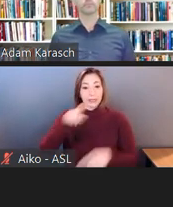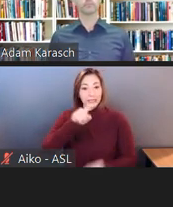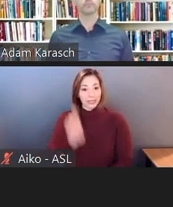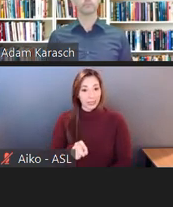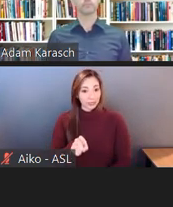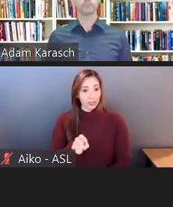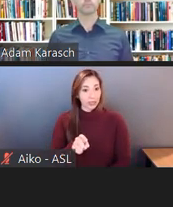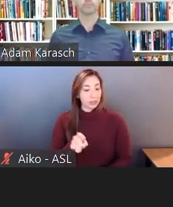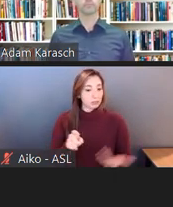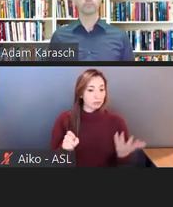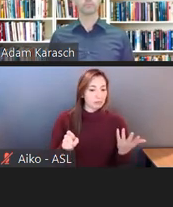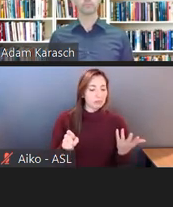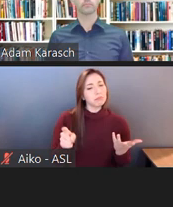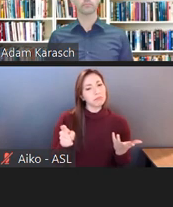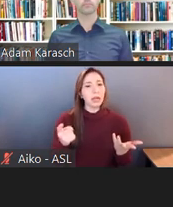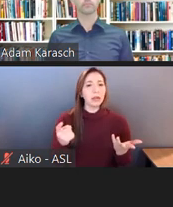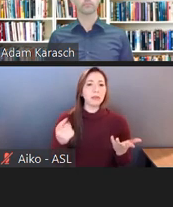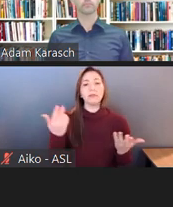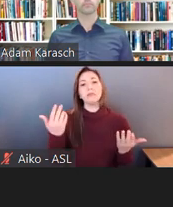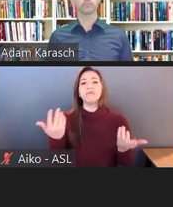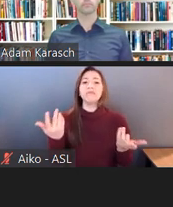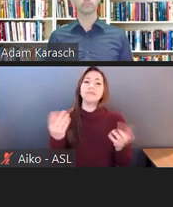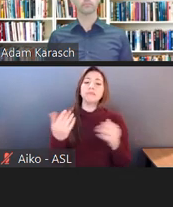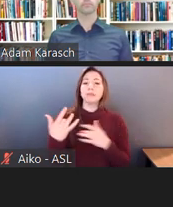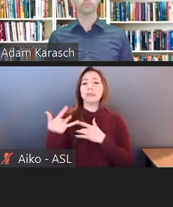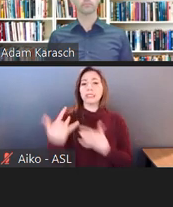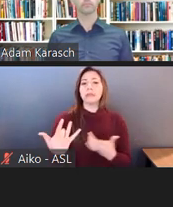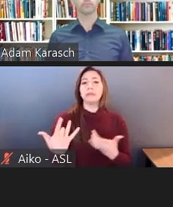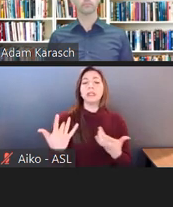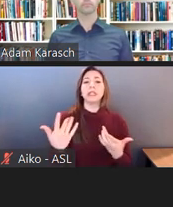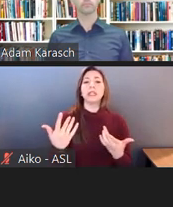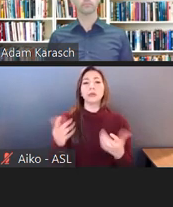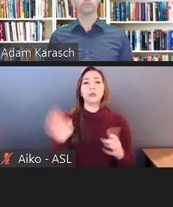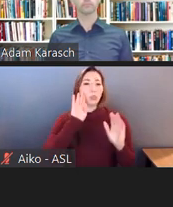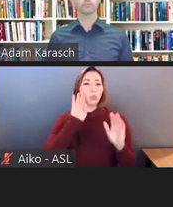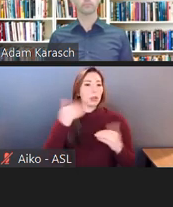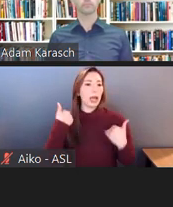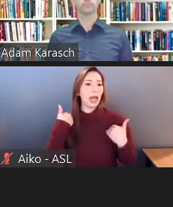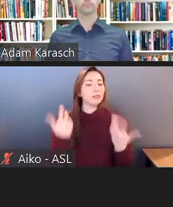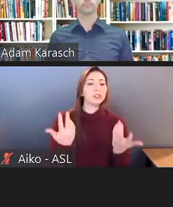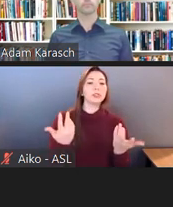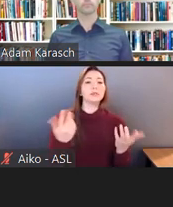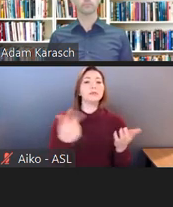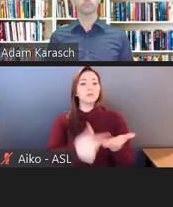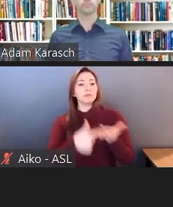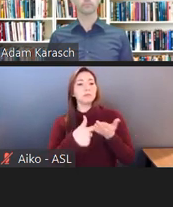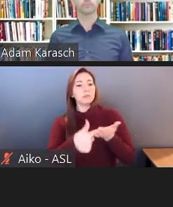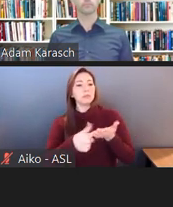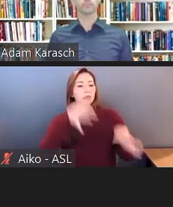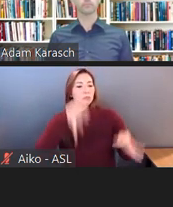negotiated rather than going to a trial with a jury. The latest statistics that I've heard